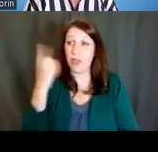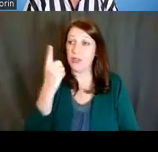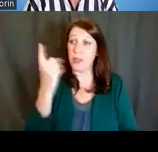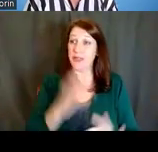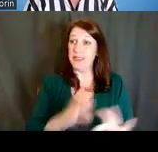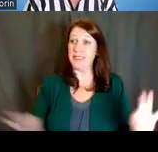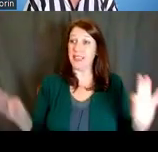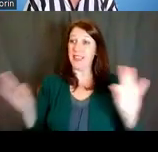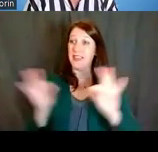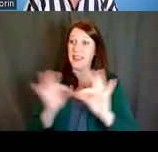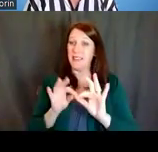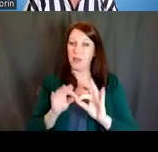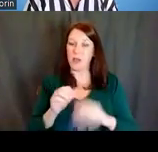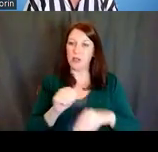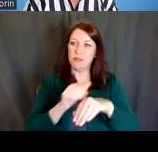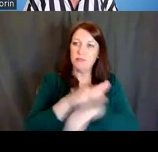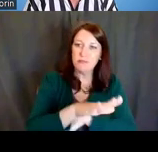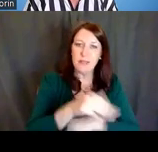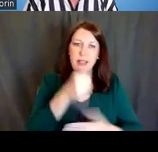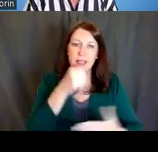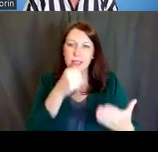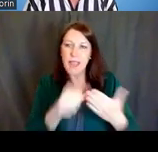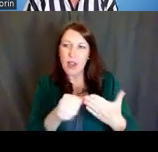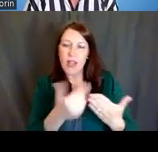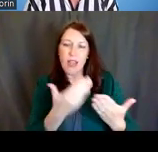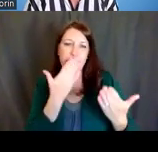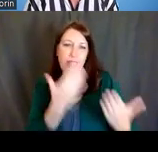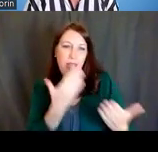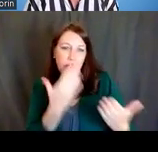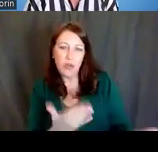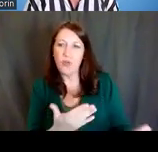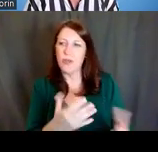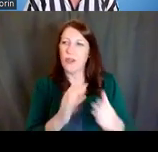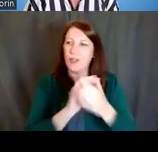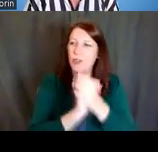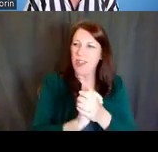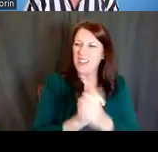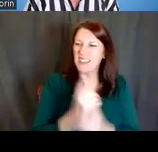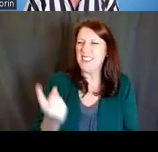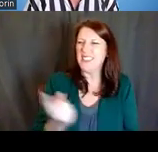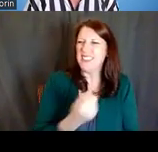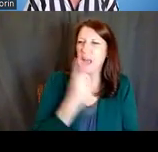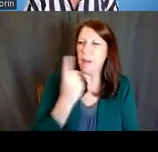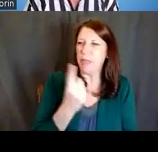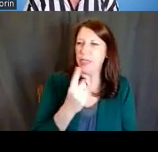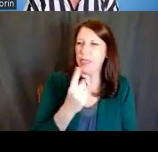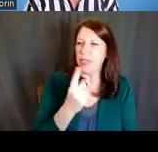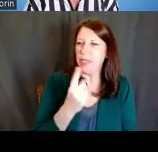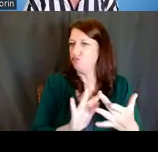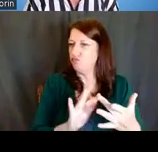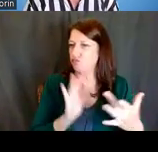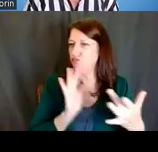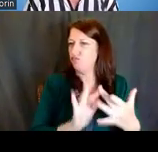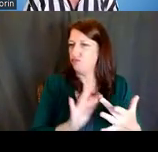you want to send them a thank you, a congratulations message, something to keep them attuned to who you are,